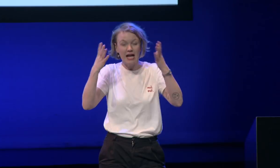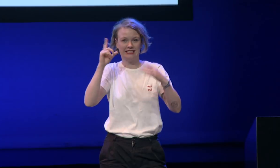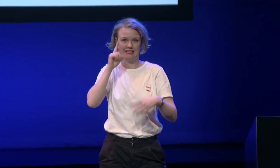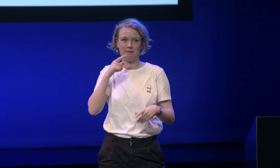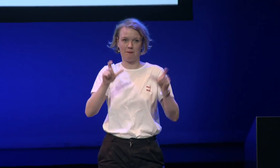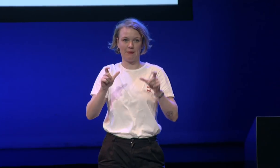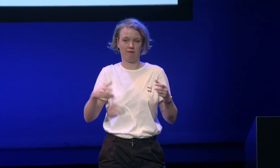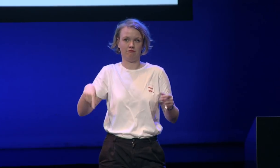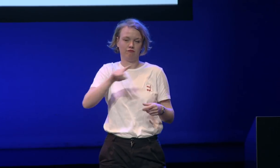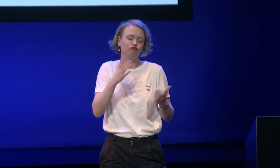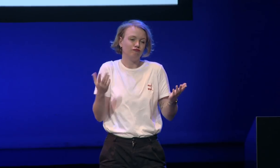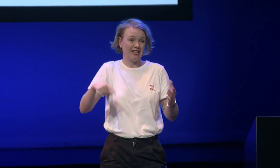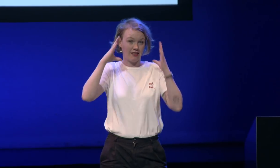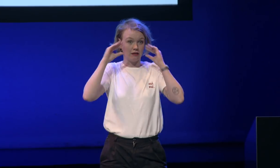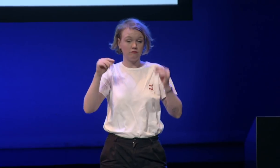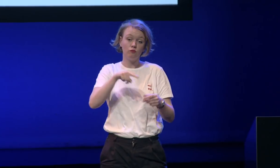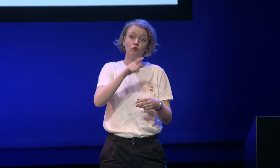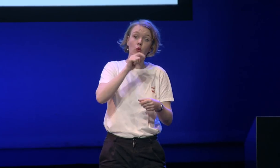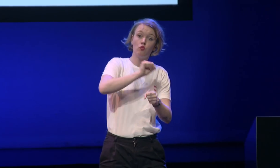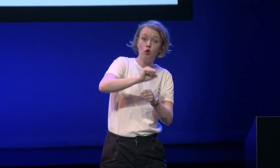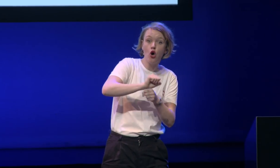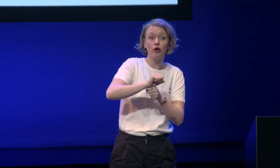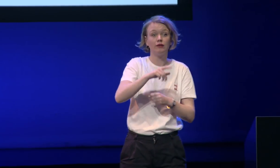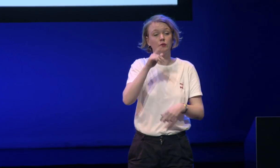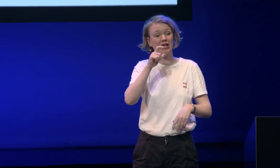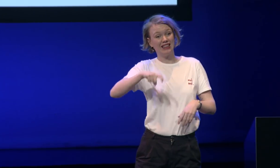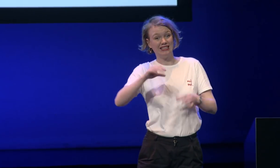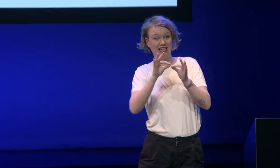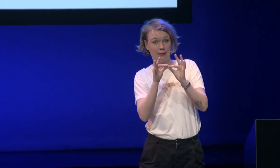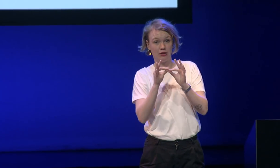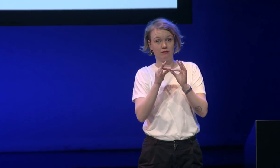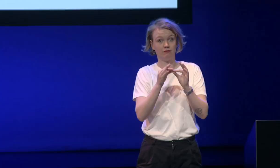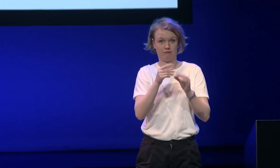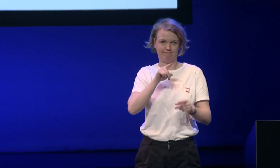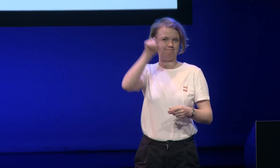interact with many many deaf people on a daily basis, people need interpreters